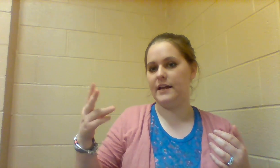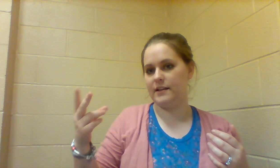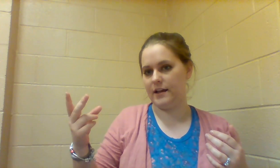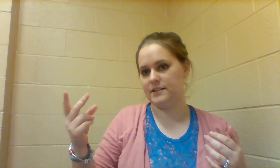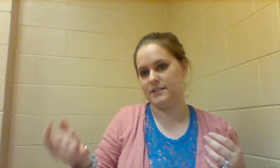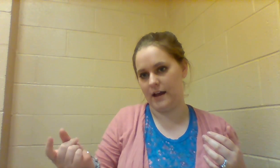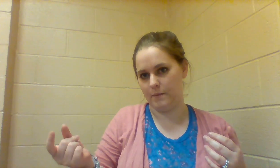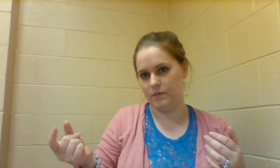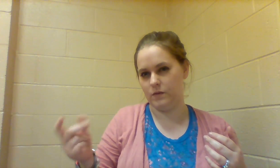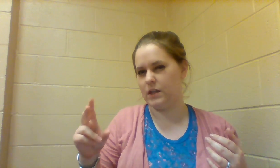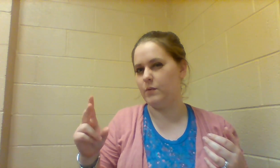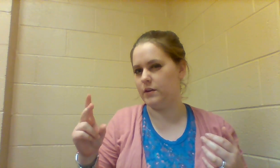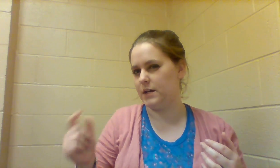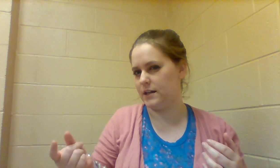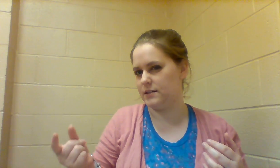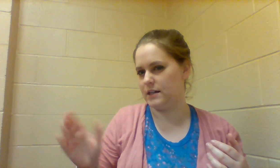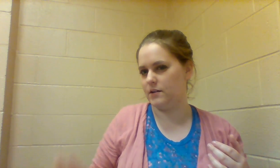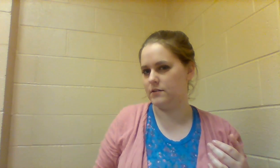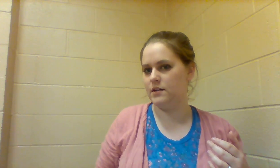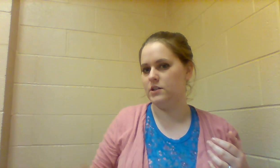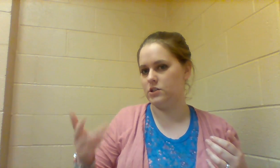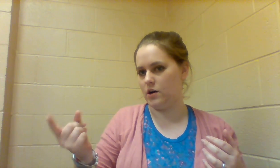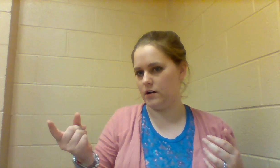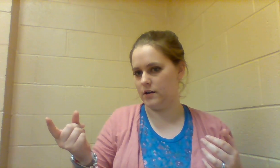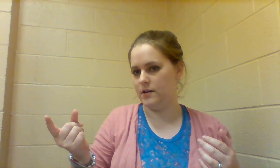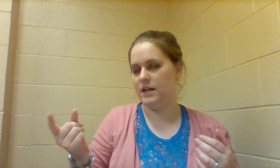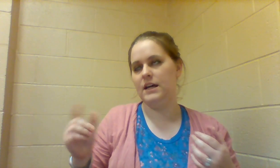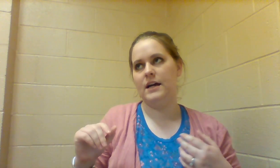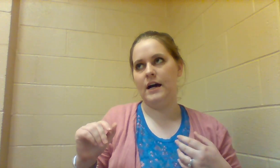and like snap without really making a sound DOG